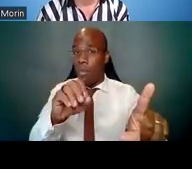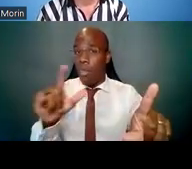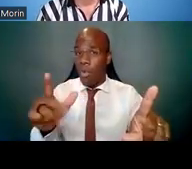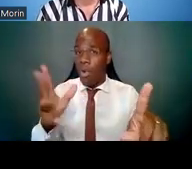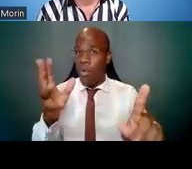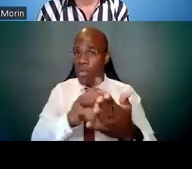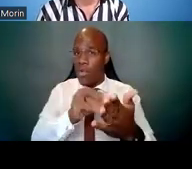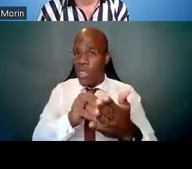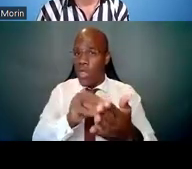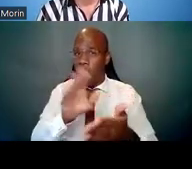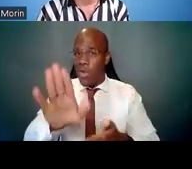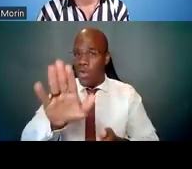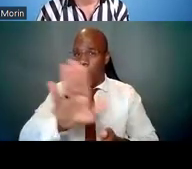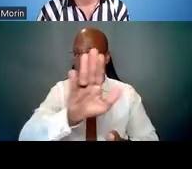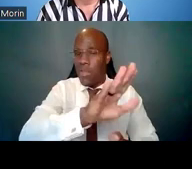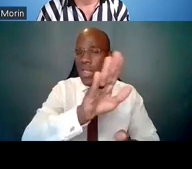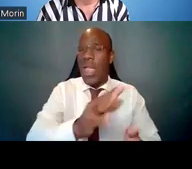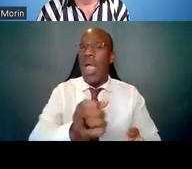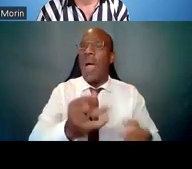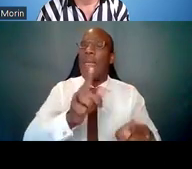How many mentors do you currently have?